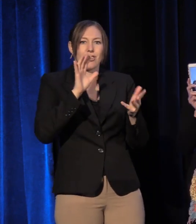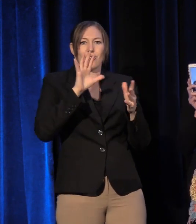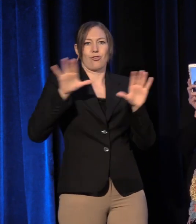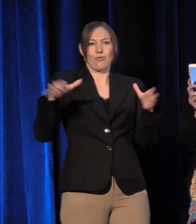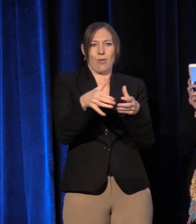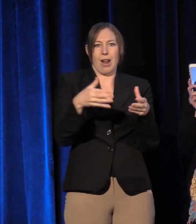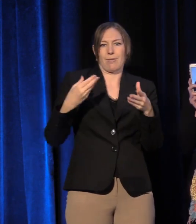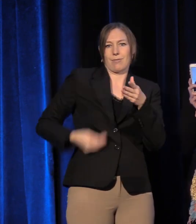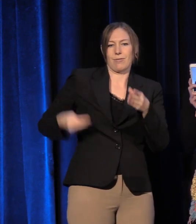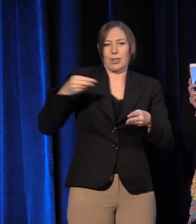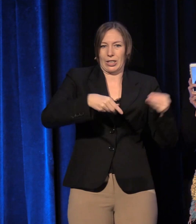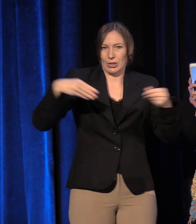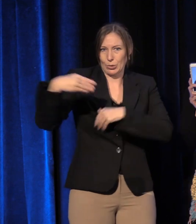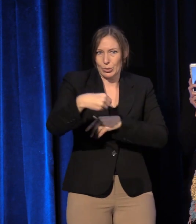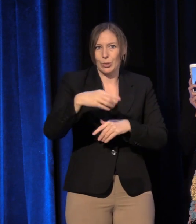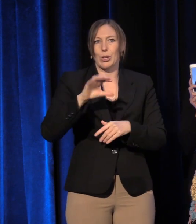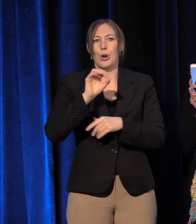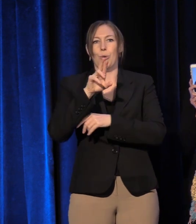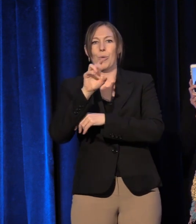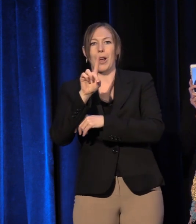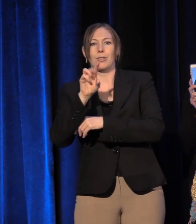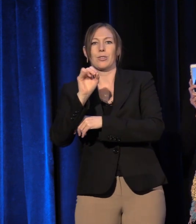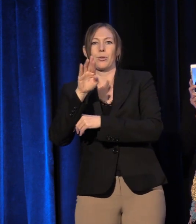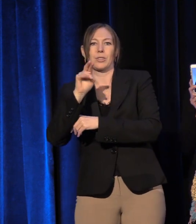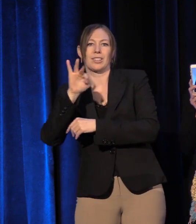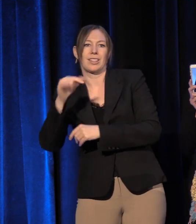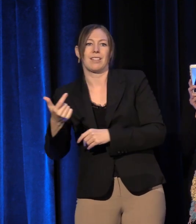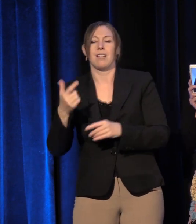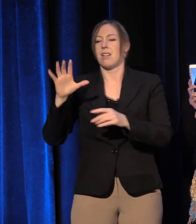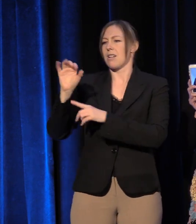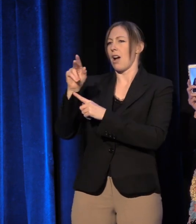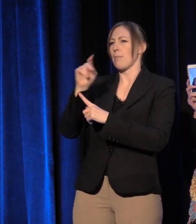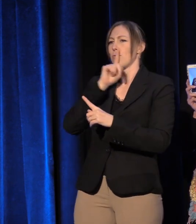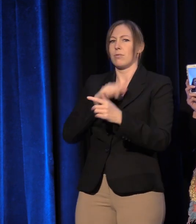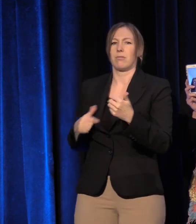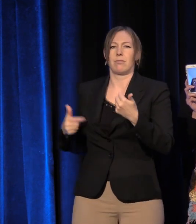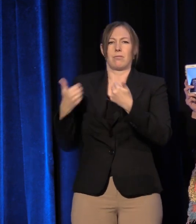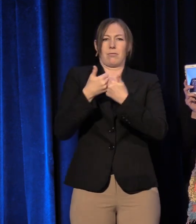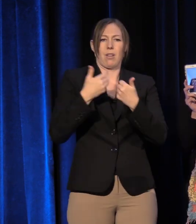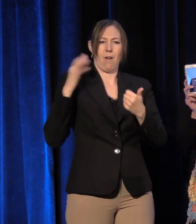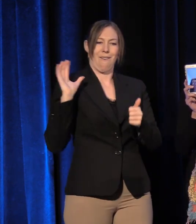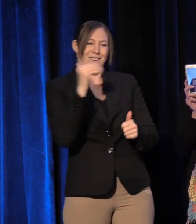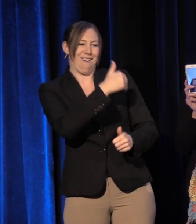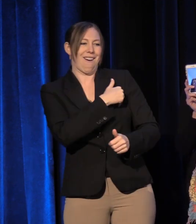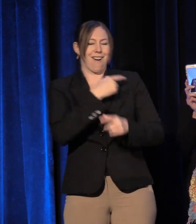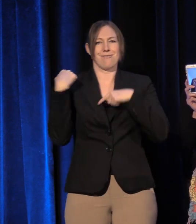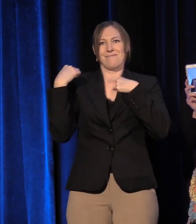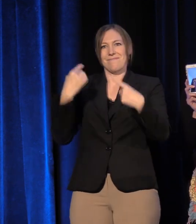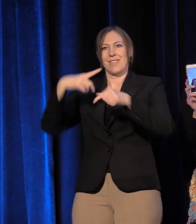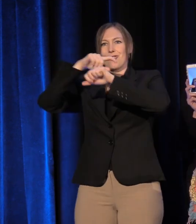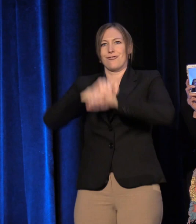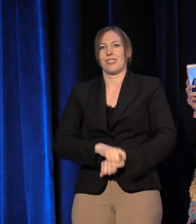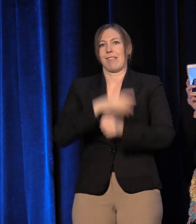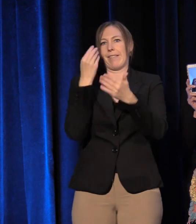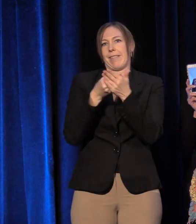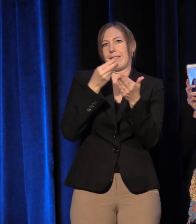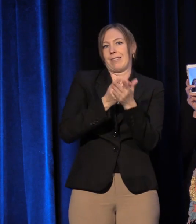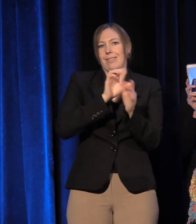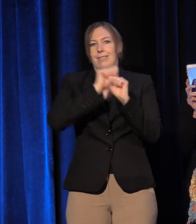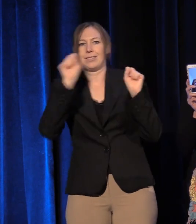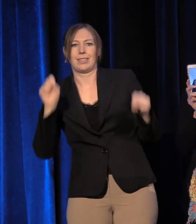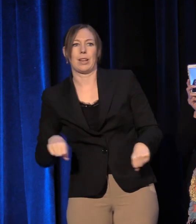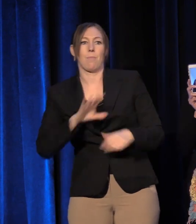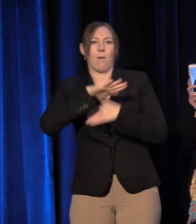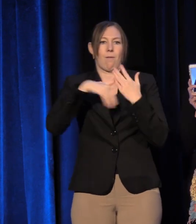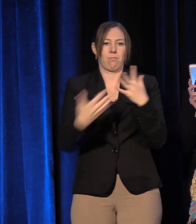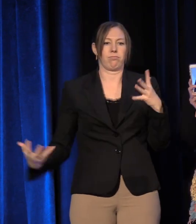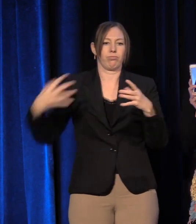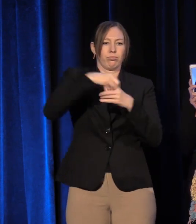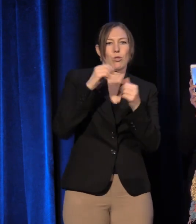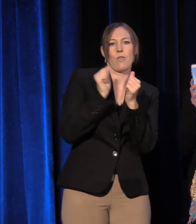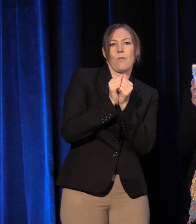By their very nature, commons challenge our transactional, market-based ideology and propose an alternative reality rooted in abundance and the greater good.